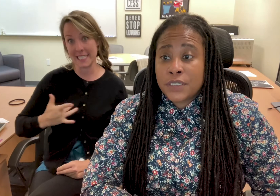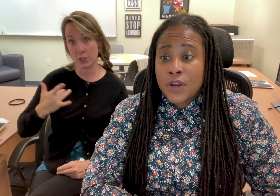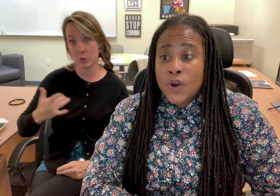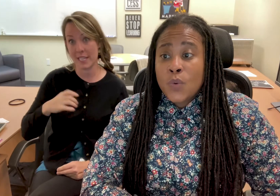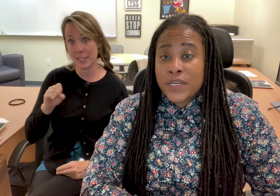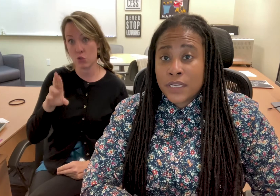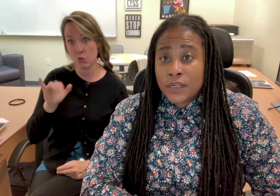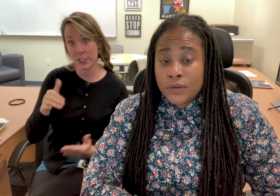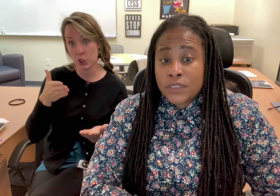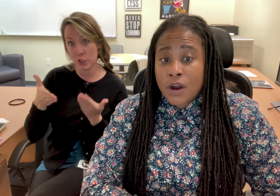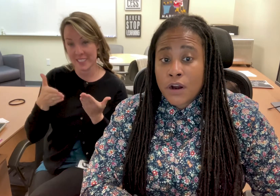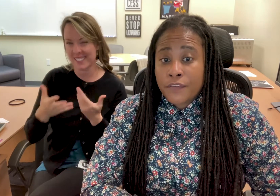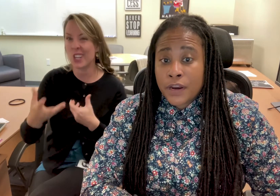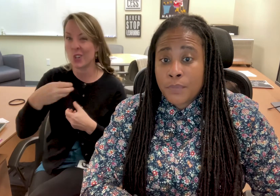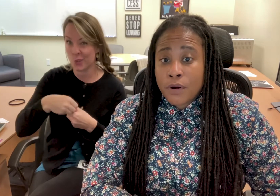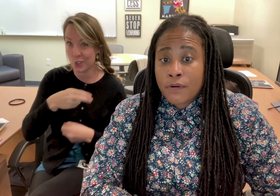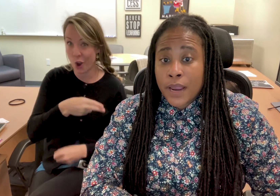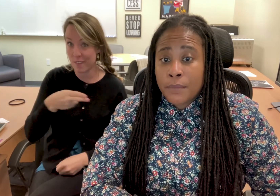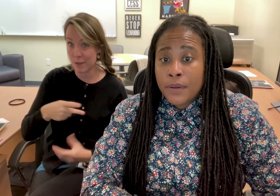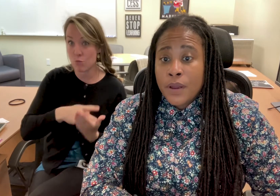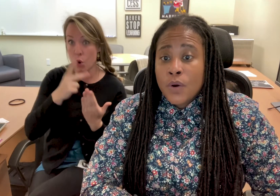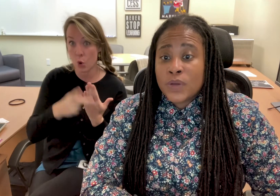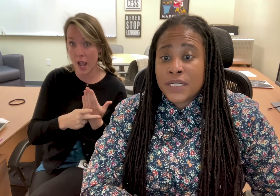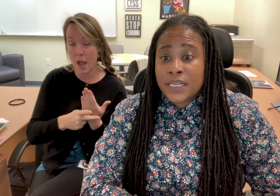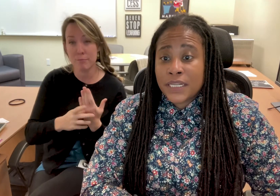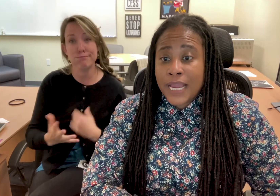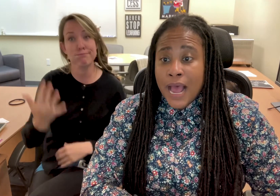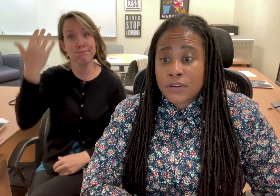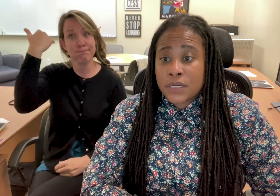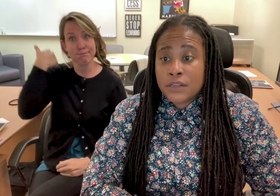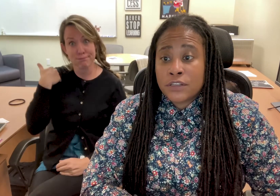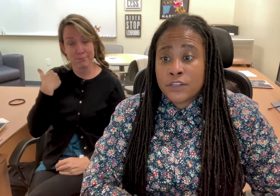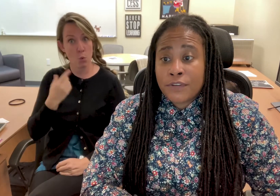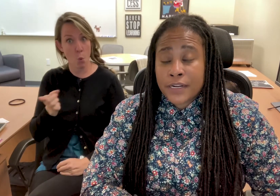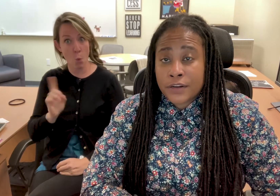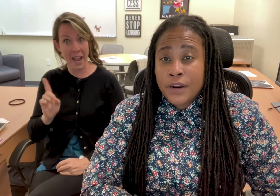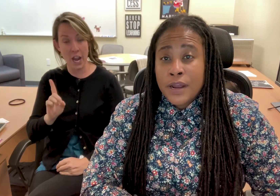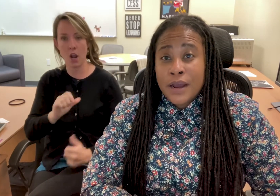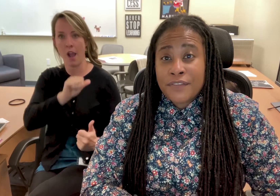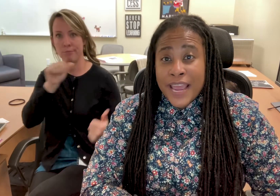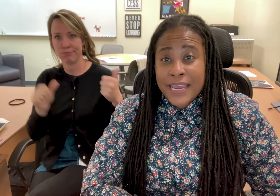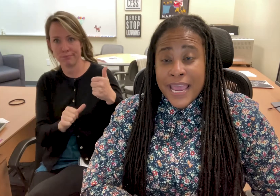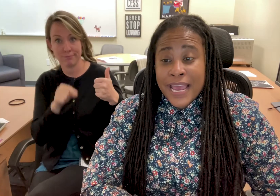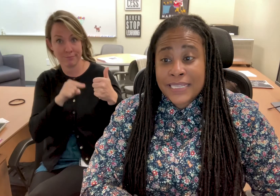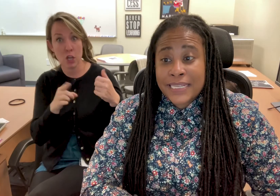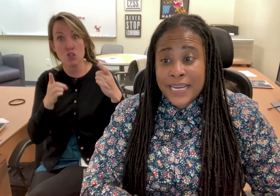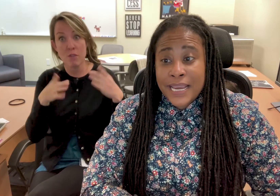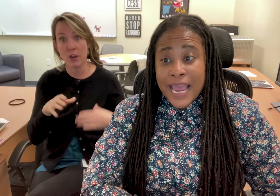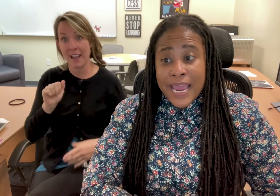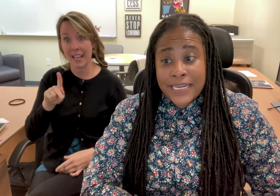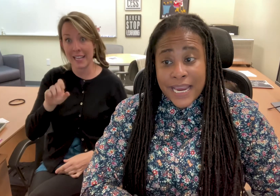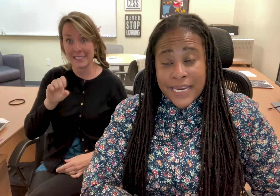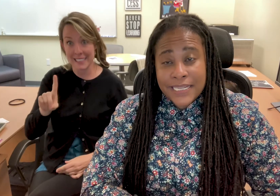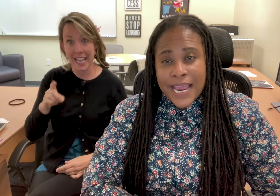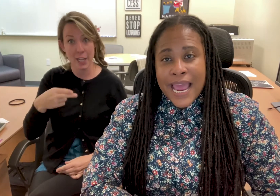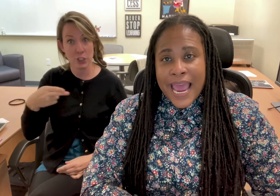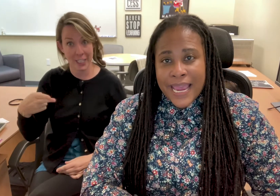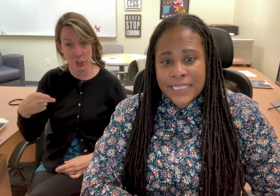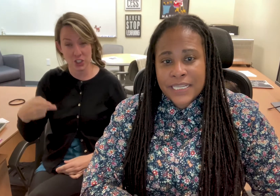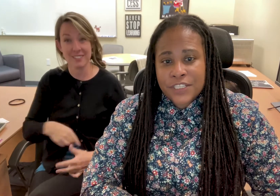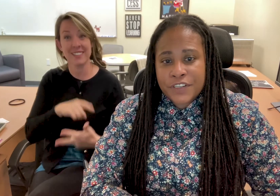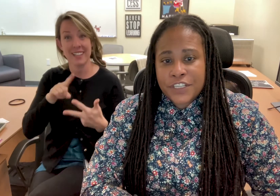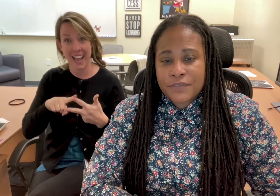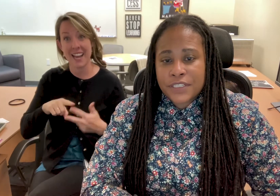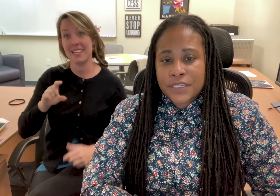which includes the Hard of Hearing Program, and was initially housed under the Director of AKSDHH and Sensory Services,